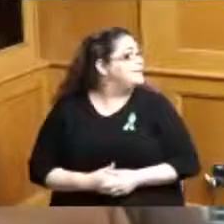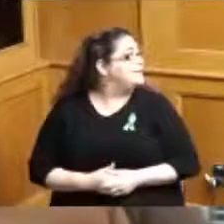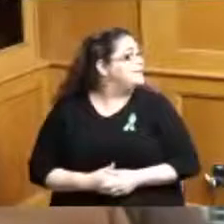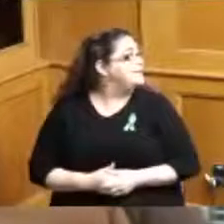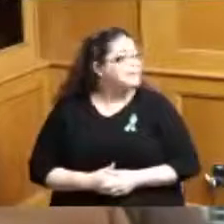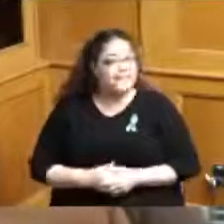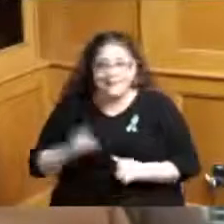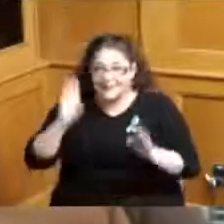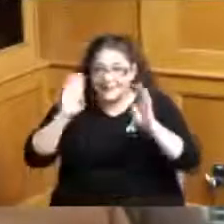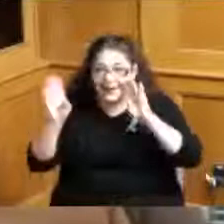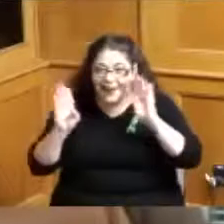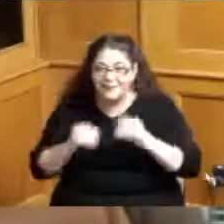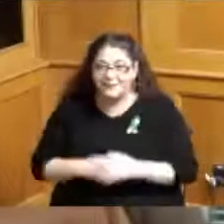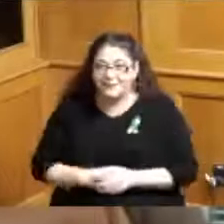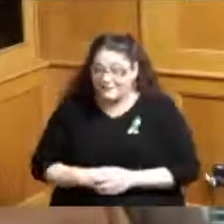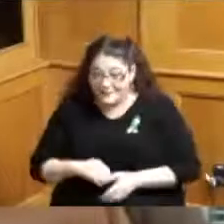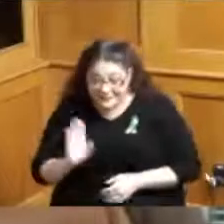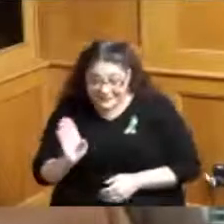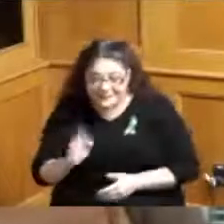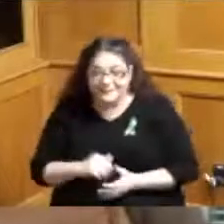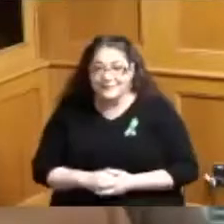hi hi my name is Amaya